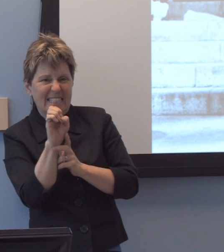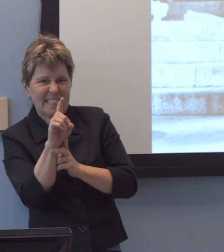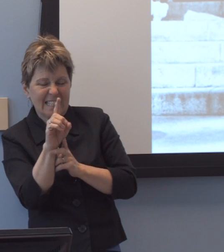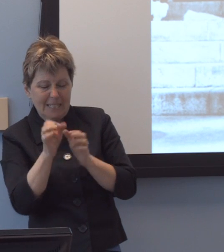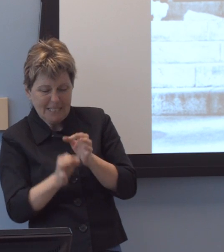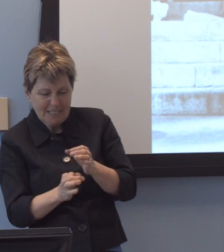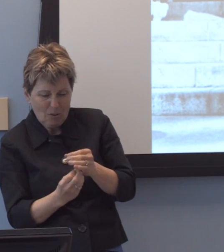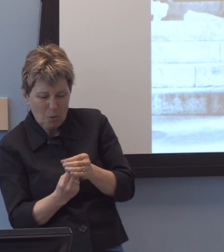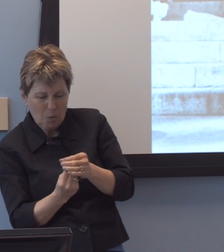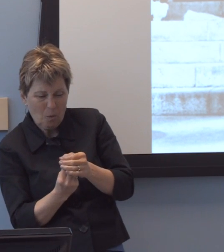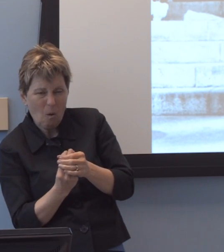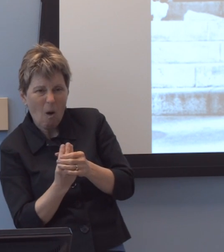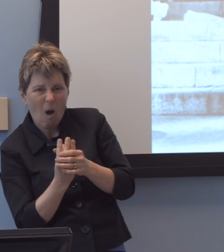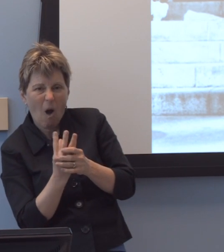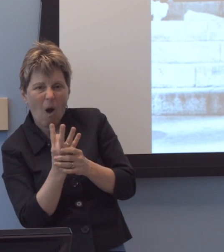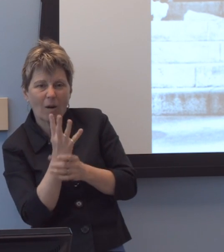on behalf of individuals with disabilities.